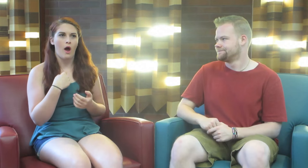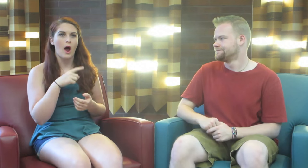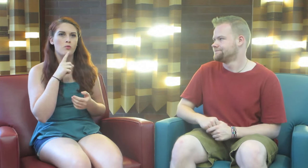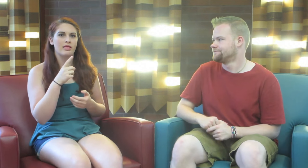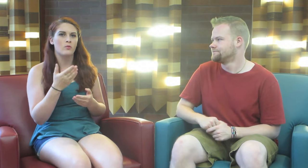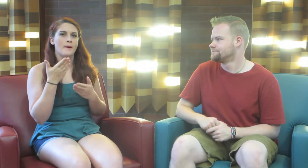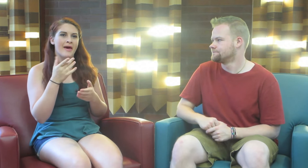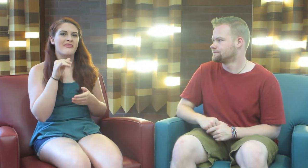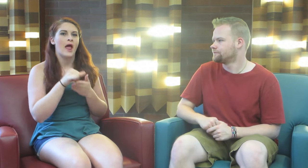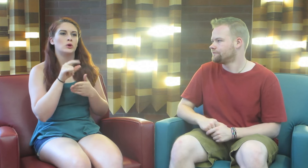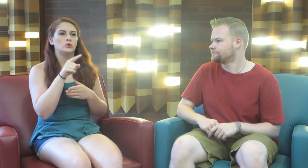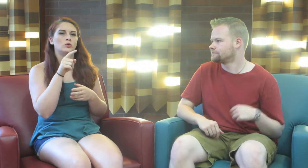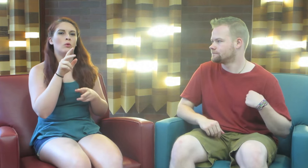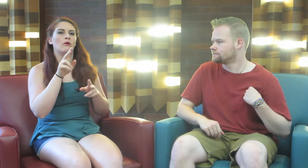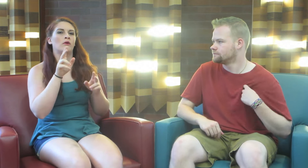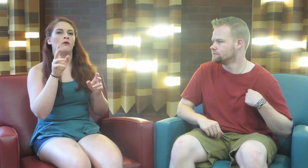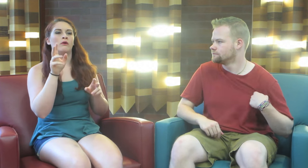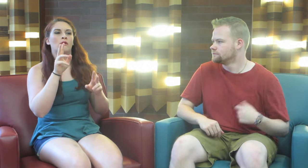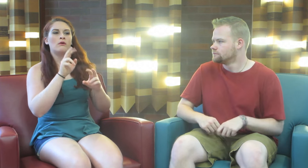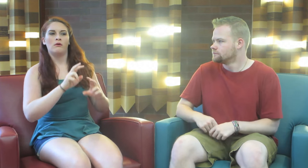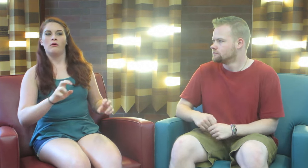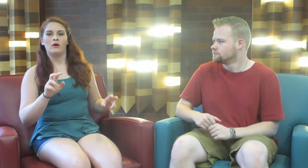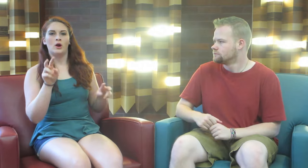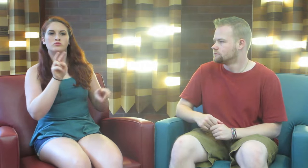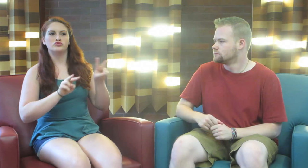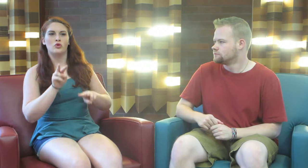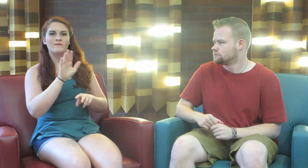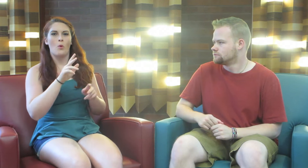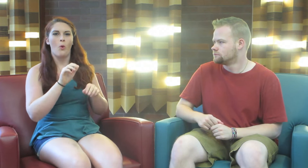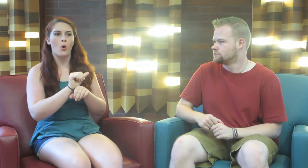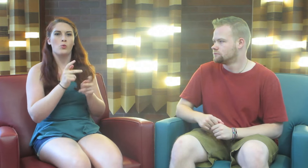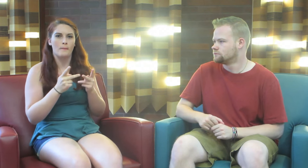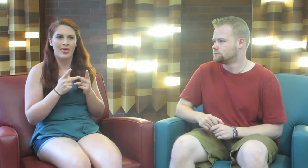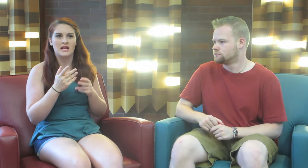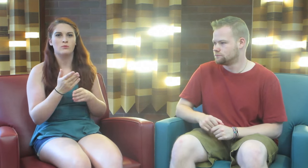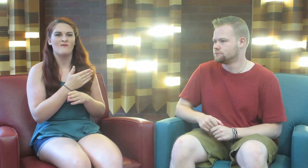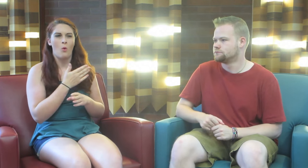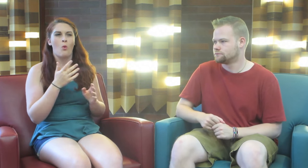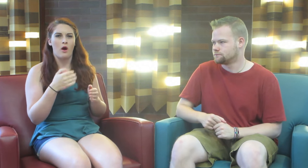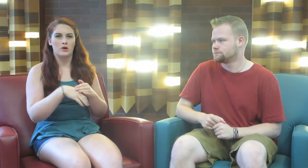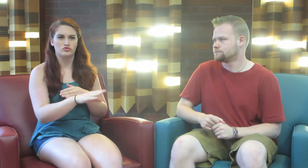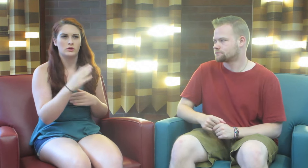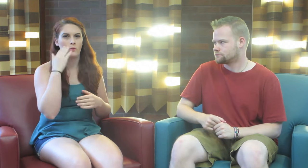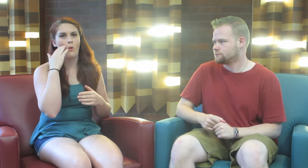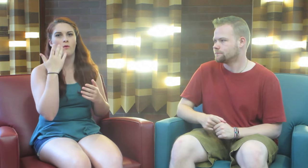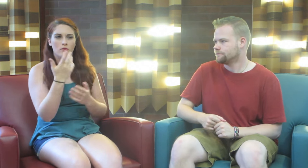G: I really recommend that you analyze and observe your workplace before entering, knowing it.